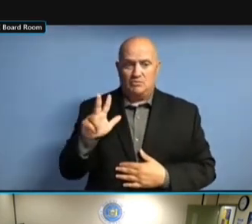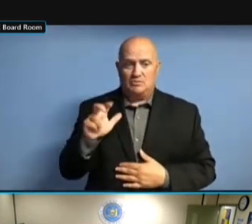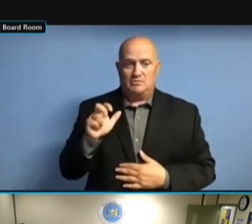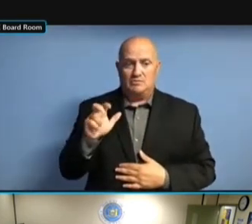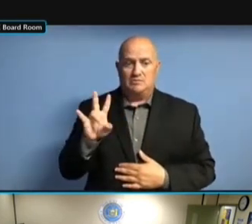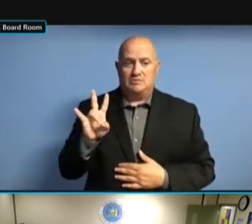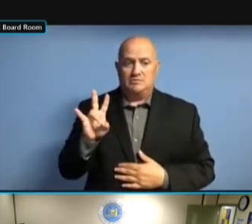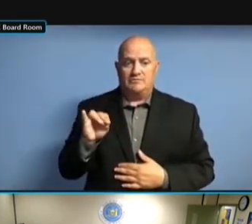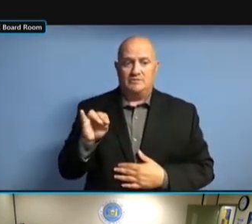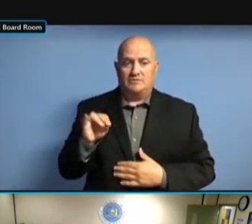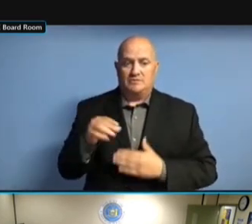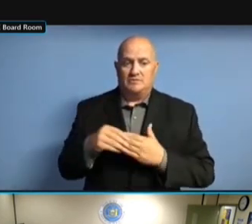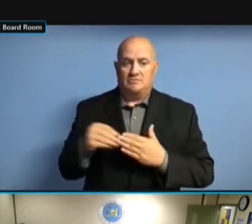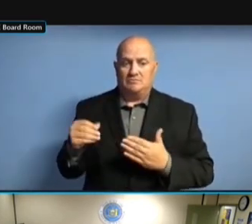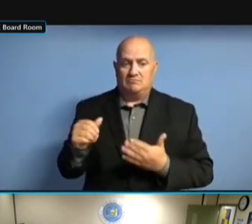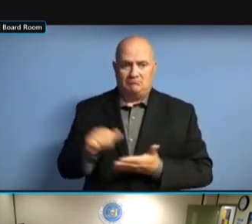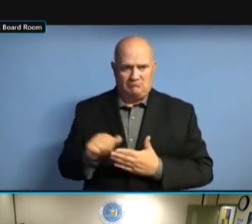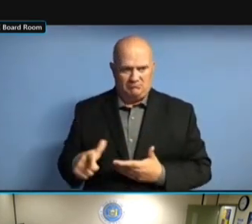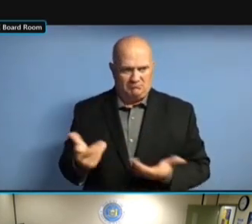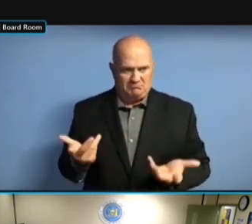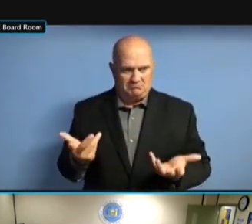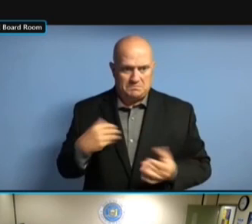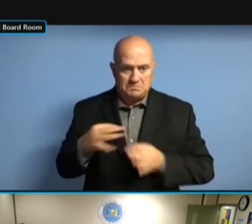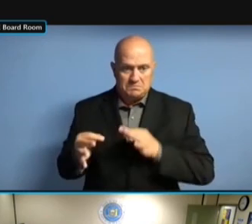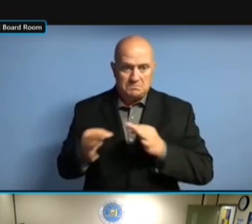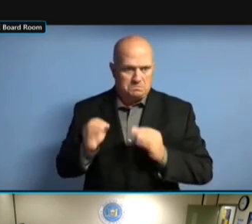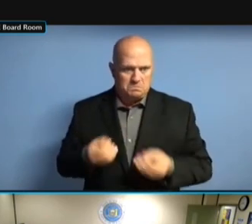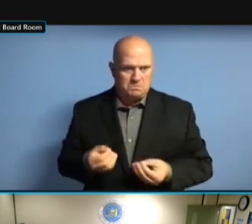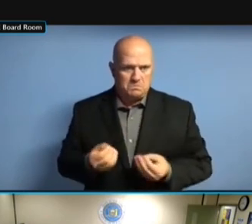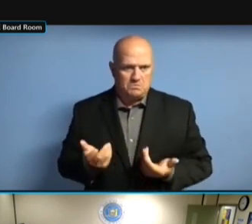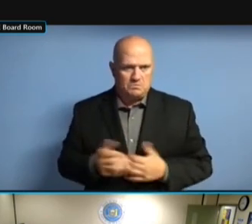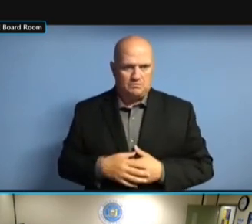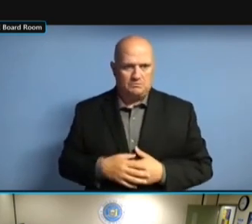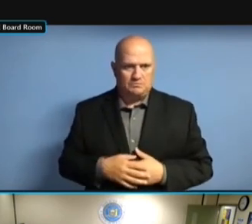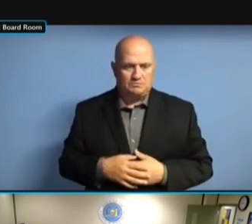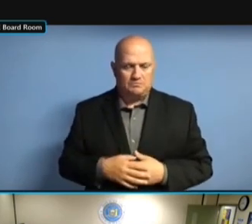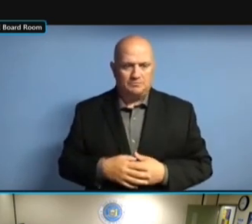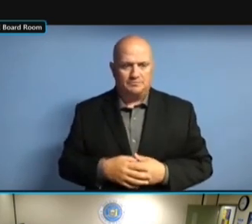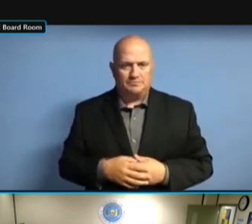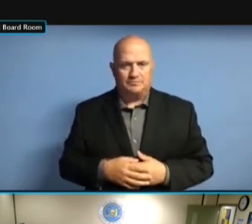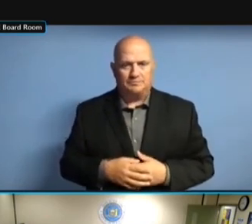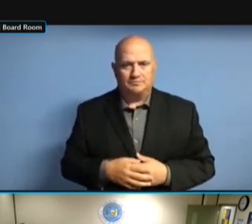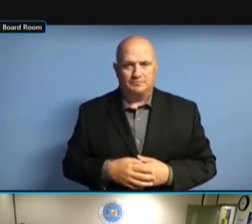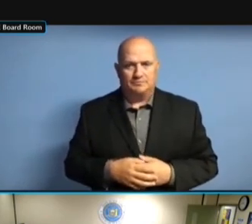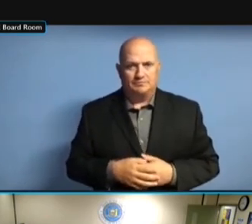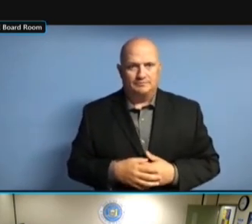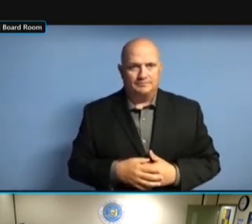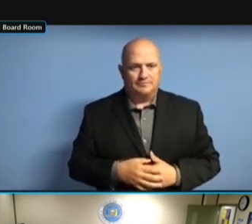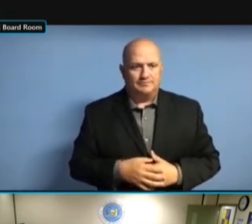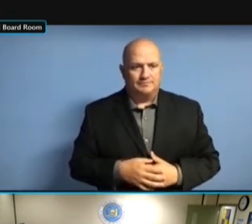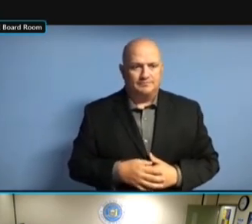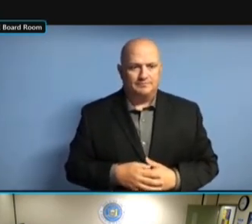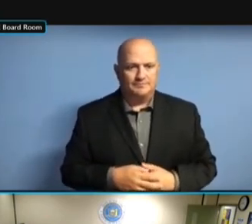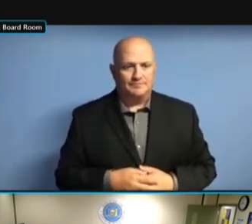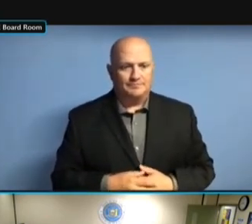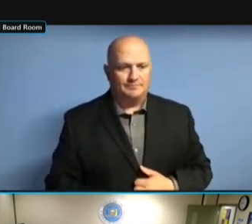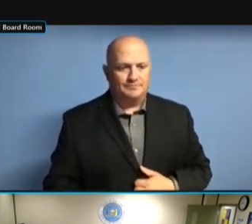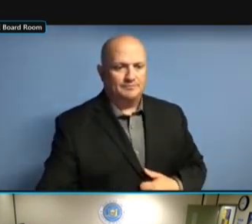AND IT'S THE RESULT OF, I'M STILL LOOKING THROUGH THINGS STILL LOOKING THROUGH THINGS STILL LOOKING THROUGH THINGS THAT STILL LOOKING THROUGH THINGS THAT -- THAT -- THAT -- >> THAT -- >> IS THAT -- >> IS THAT THAT -- >> IS THAT JUST THAT -- >> IS THAT JUST THIS THAT -- >> IS THAT JUST THIS MONTH, IS THAT JUST THIS MONTH, IS THAT JUST THIS MONTH, THOUGH? THOUGH? THOUGH? >> THOUGH? >> NO. NO. NO. >> NO. >> OH, NO. >> OH, THEY NO. >> OH, THEY DO NO. >> OH, THEY DO HAVE NO. >> OH, THEY DO HAVE A NO. >> OH, THEY DO HAVE A LOT NO. >> OH, THEY DO HAVE A LOT MORE OH, THEY DO HAVE A LOT MORE OH, THEY DO HAVE A LOT MORE MONEY OH, THEY DO HAVE A LOT MORE MONEY THAN OH, THEY DO HAVE A LOT MORE MONEY THAN THAT. MONEY THAN THAT. MONEY THAN THAT. >> MONEY THAN THAT. >> YEAH, MONEY THAN THAT. >> YEAH, WE MONEY THAN THAT. >> YEAH, WE HAVE